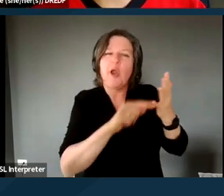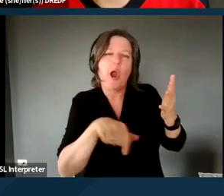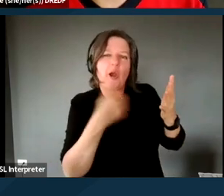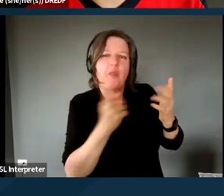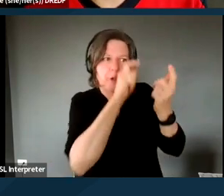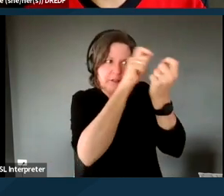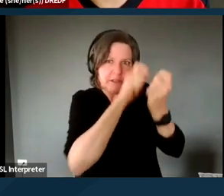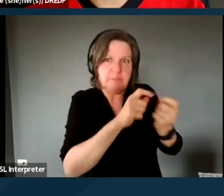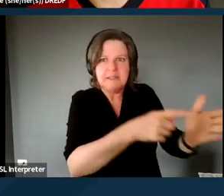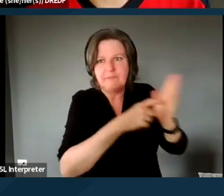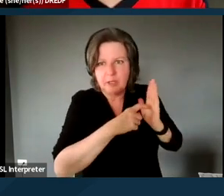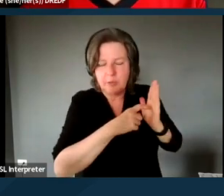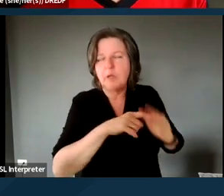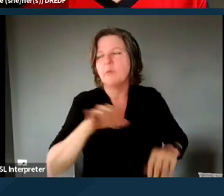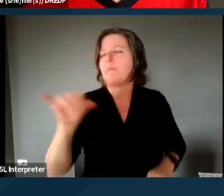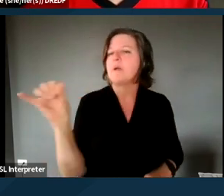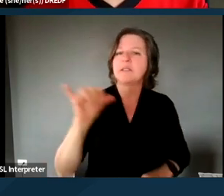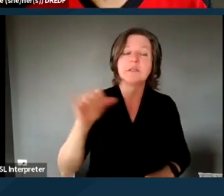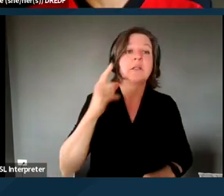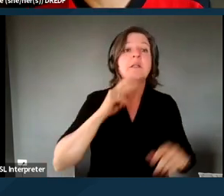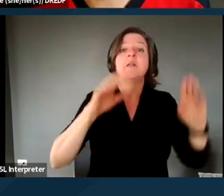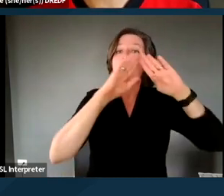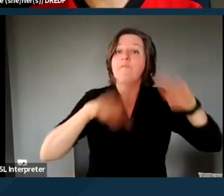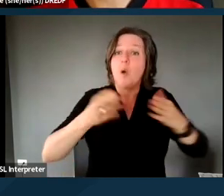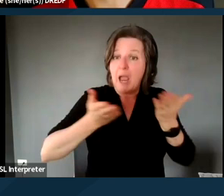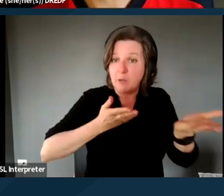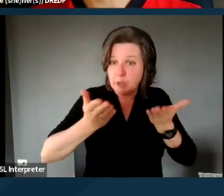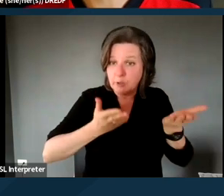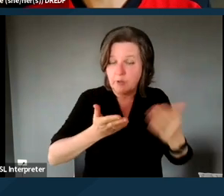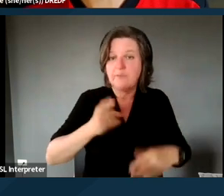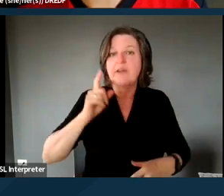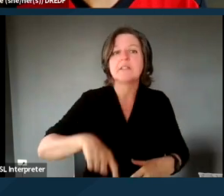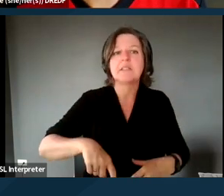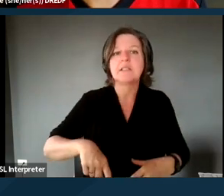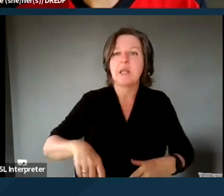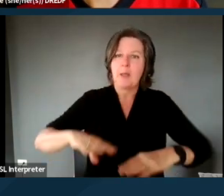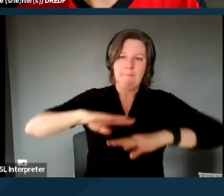such as for the housing services, meeting a HUD definition of homeless,